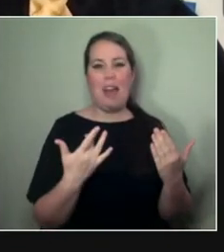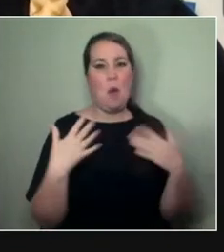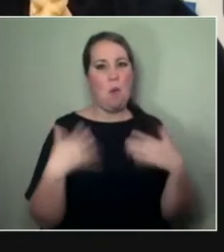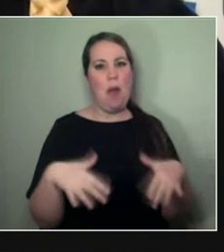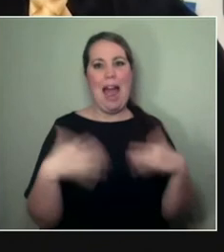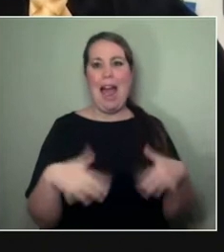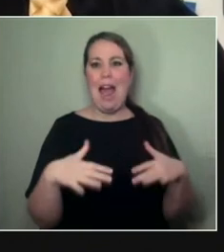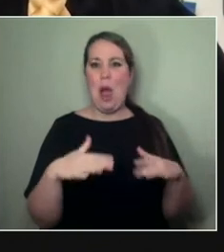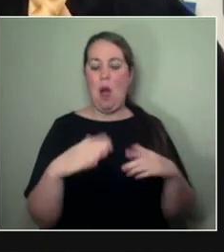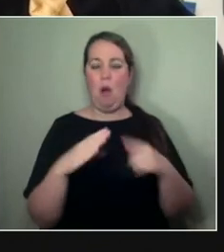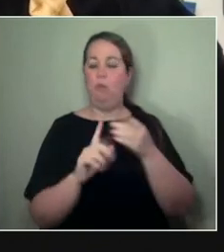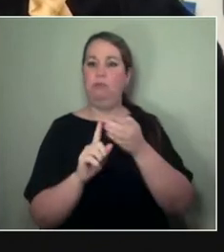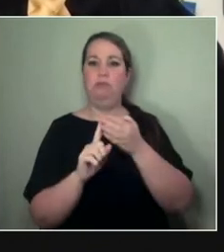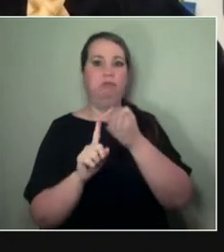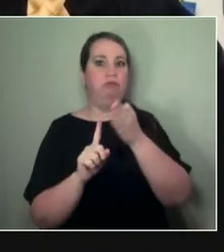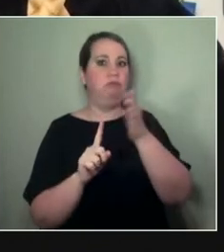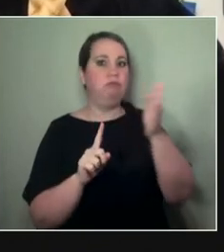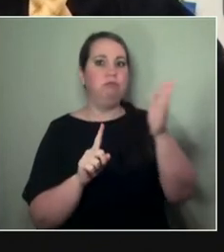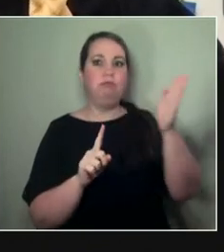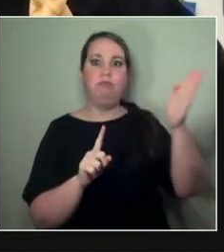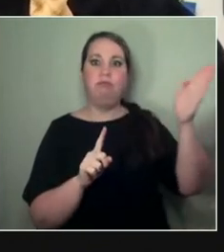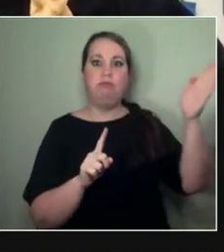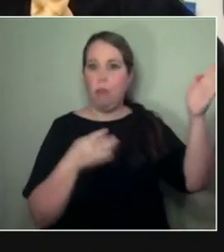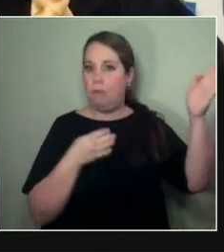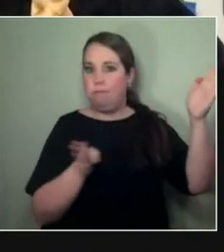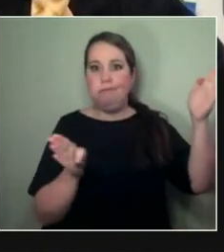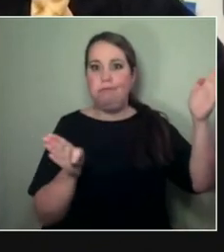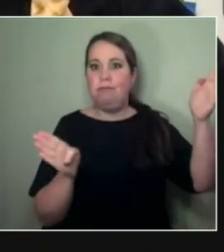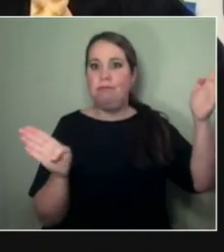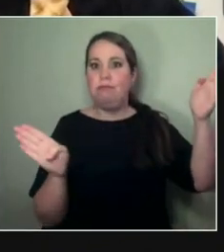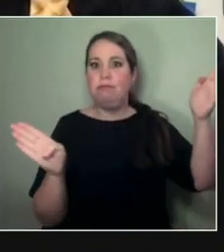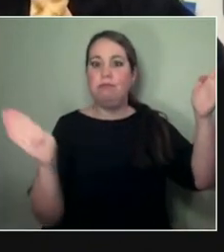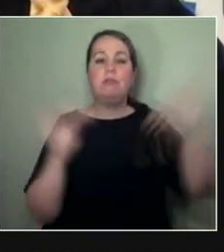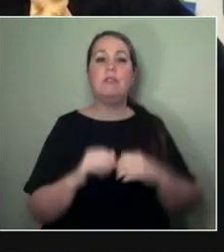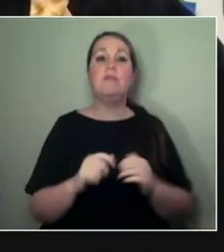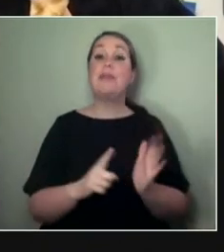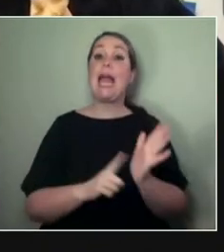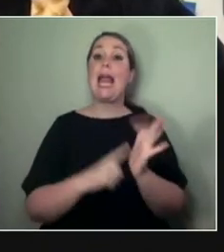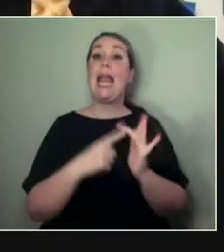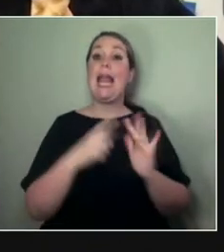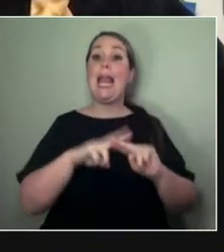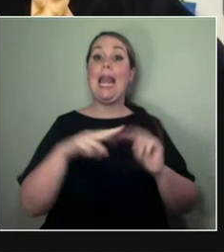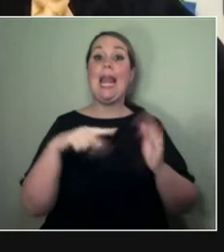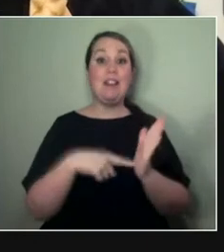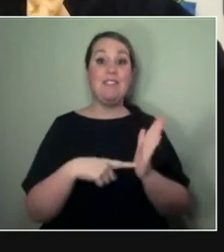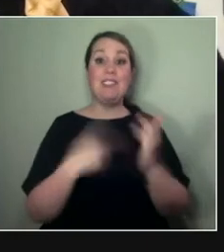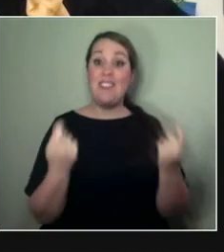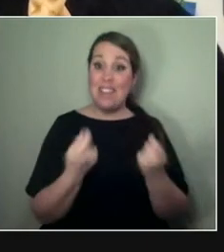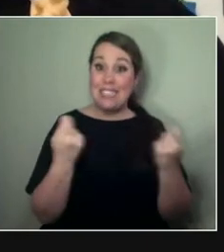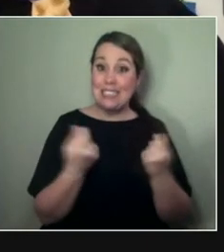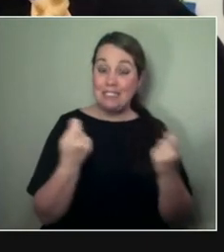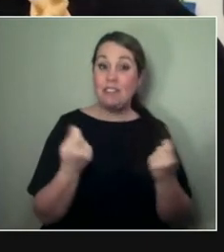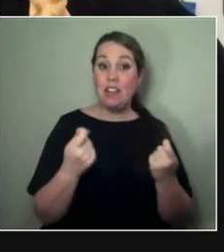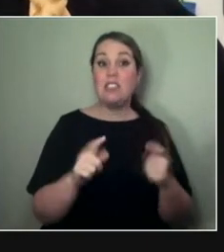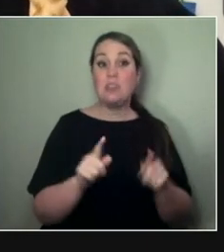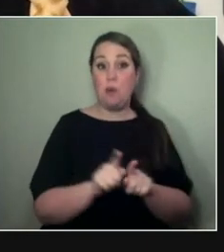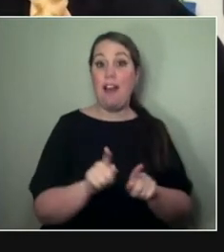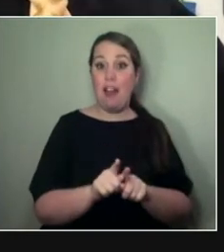and it's something we talk about at LIFT too, but it's like, you know, for an international festival to exist